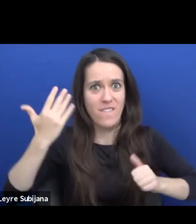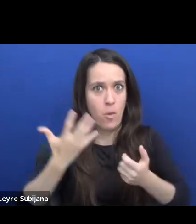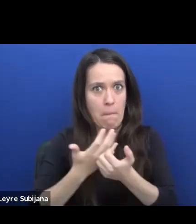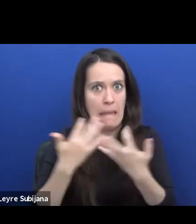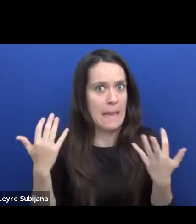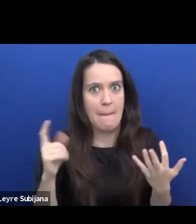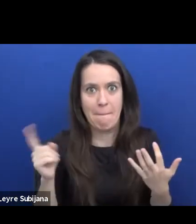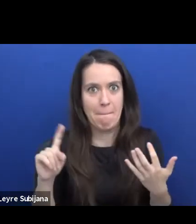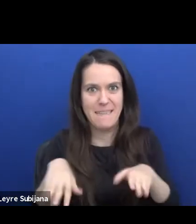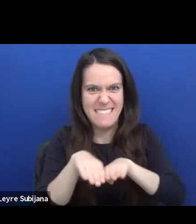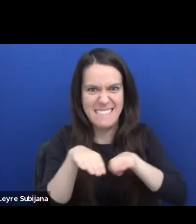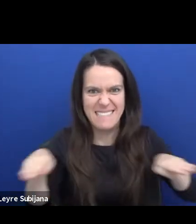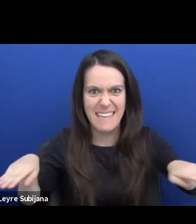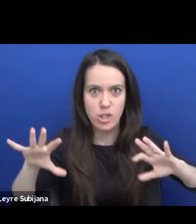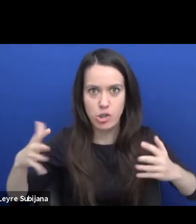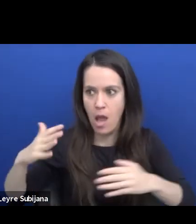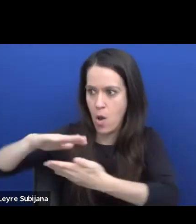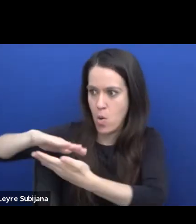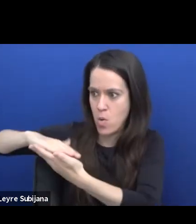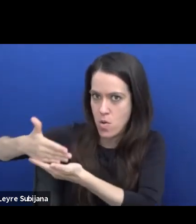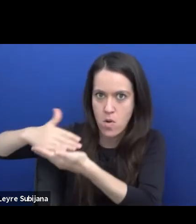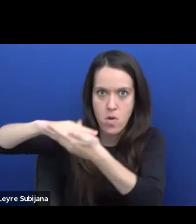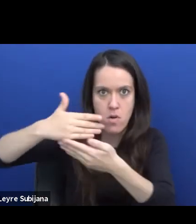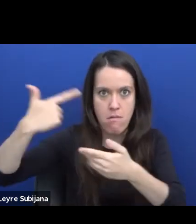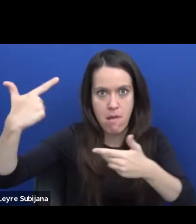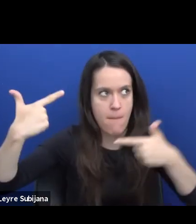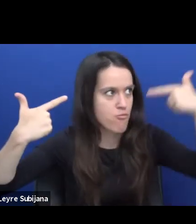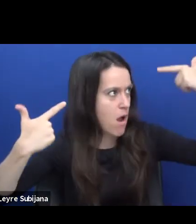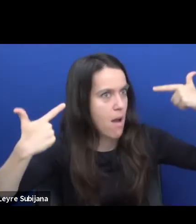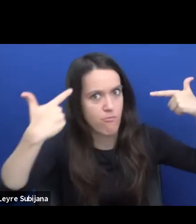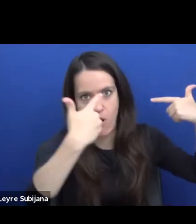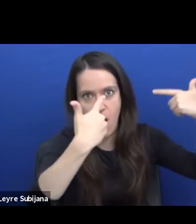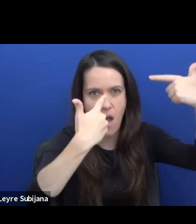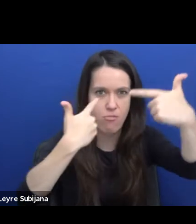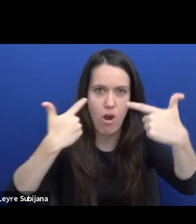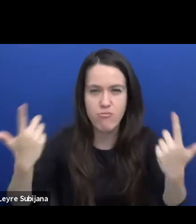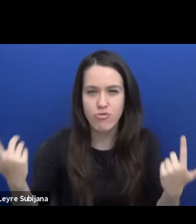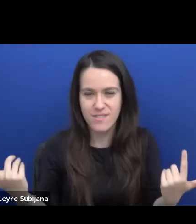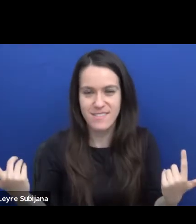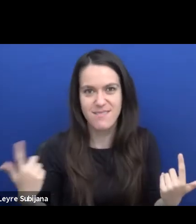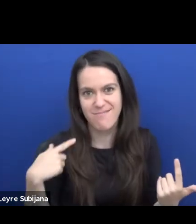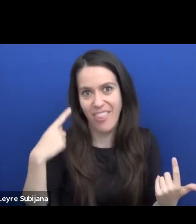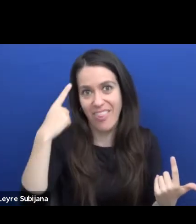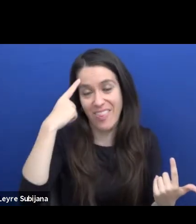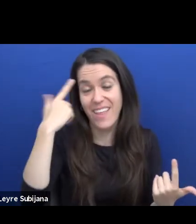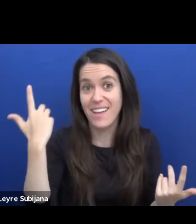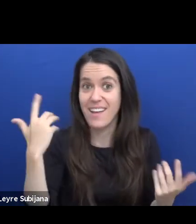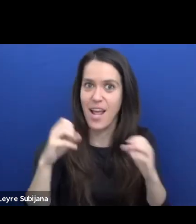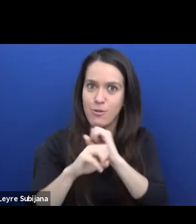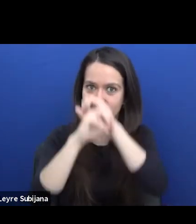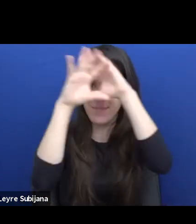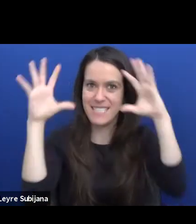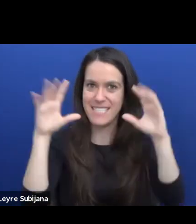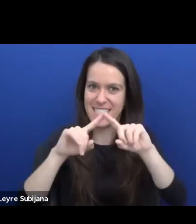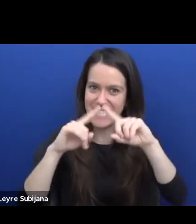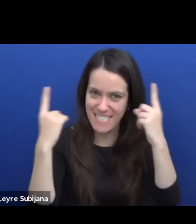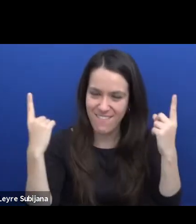and to find all these things because it's not easy to go on to a network